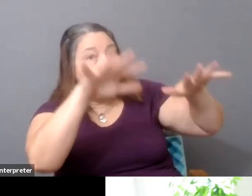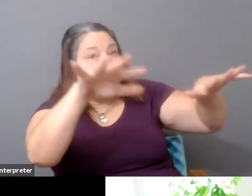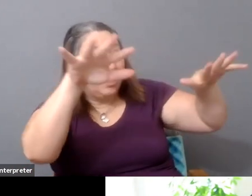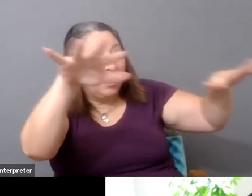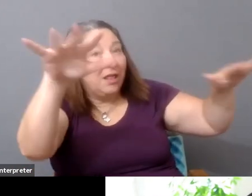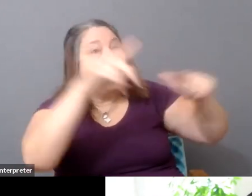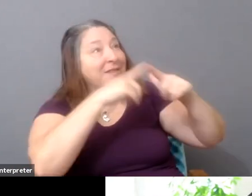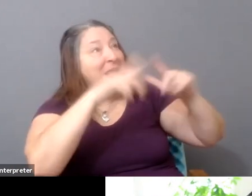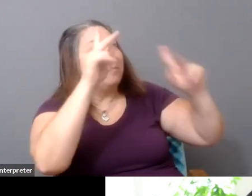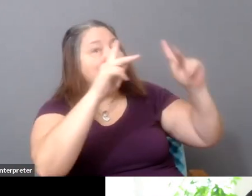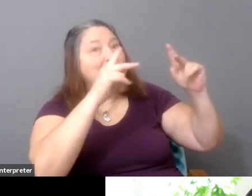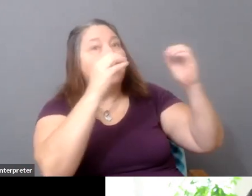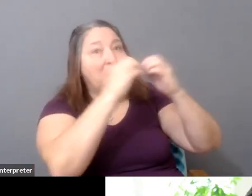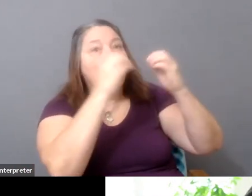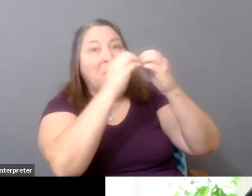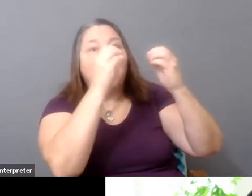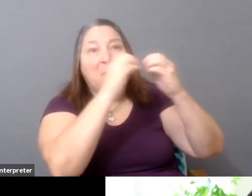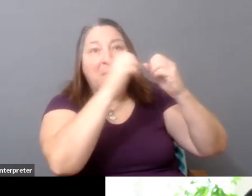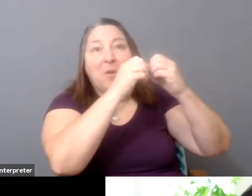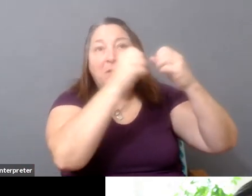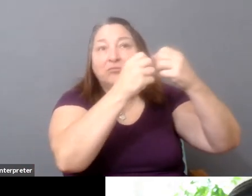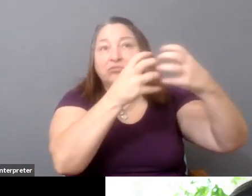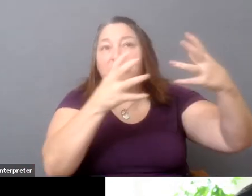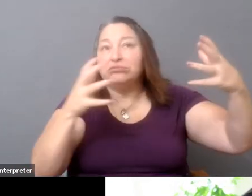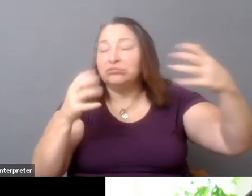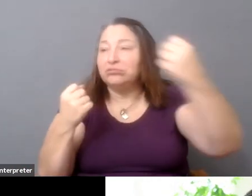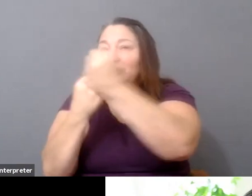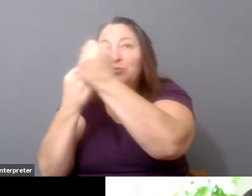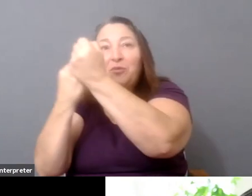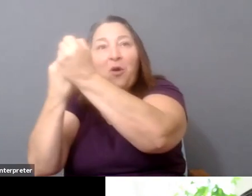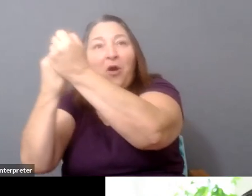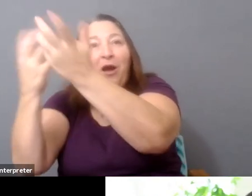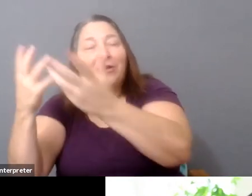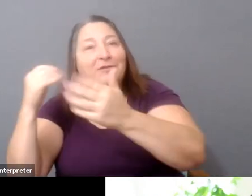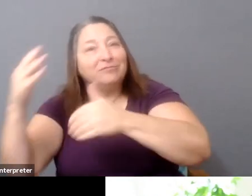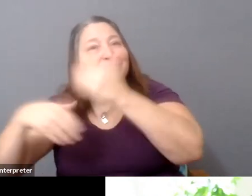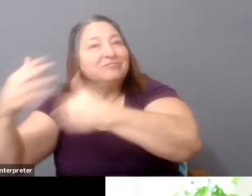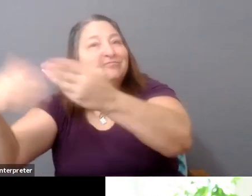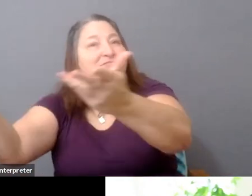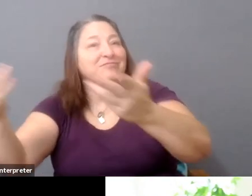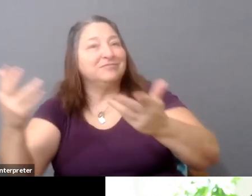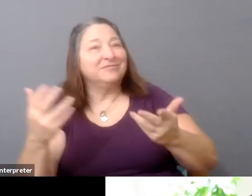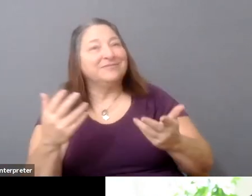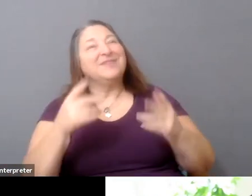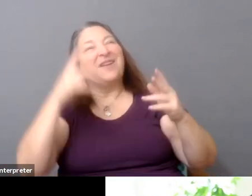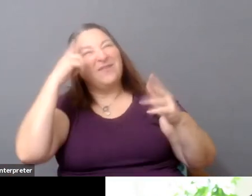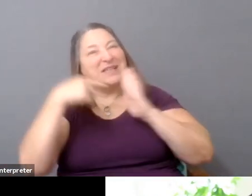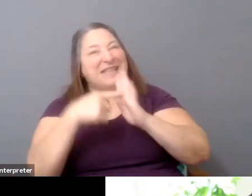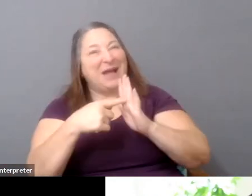And so it's this-- it's like you've got to work on the appetizers sometimes before you do the main course. And it might be--